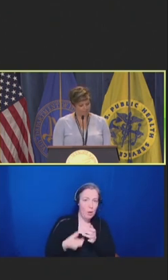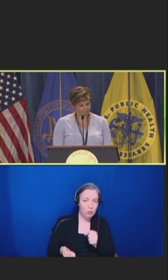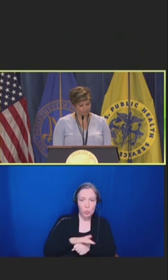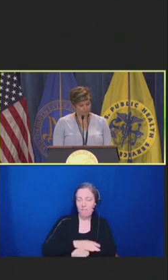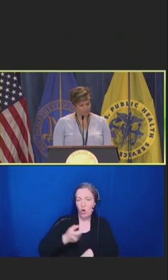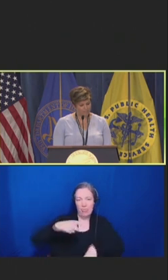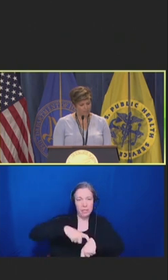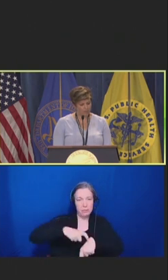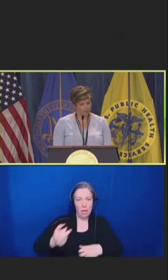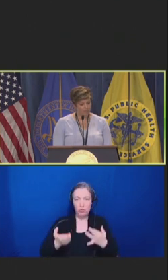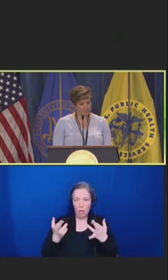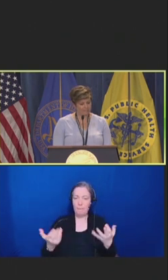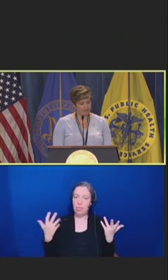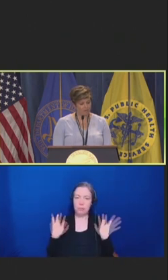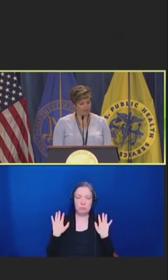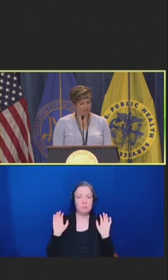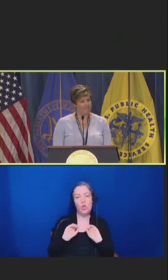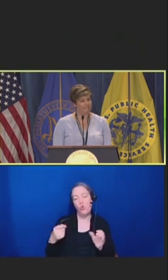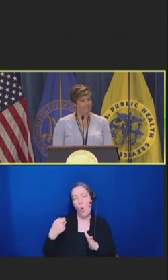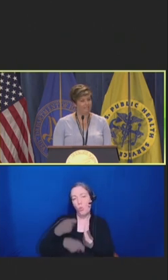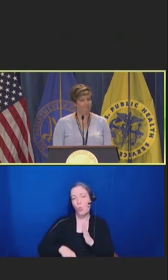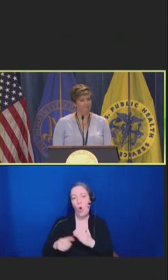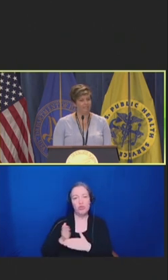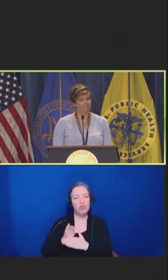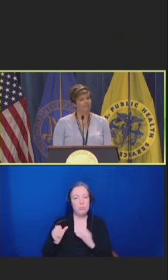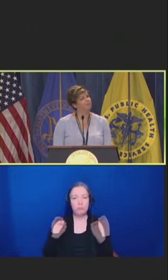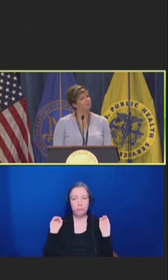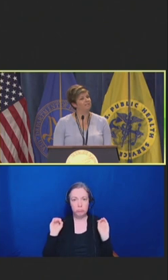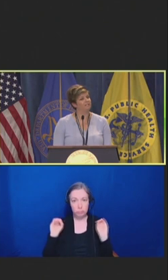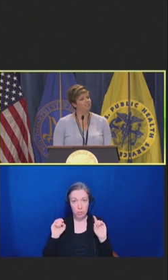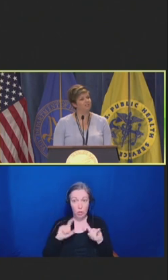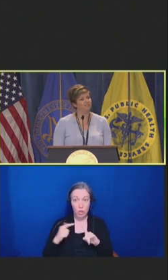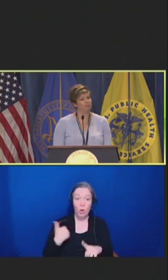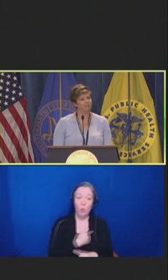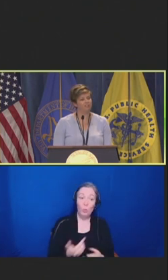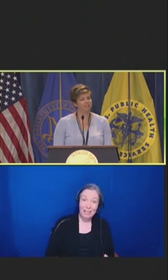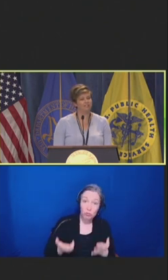And so, we've released several guidances in advance of implementation of this provision